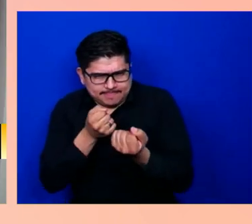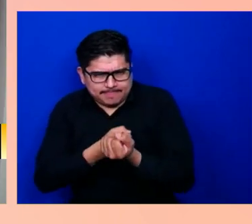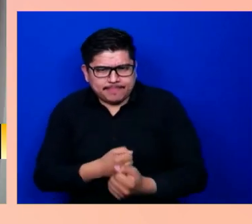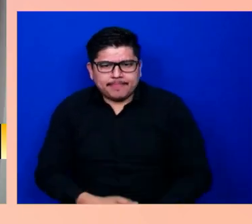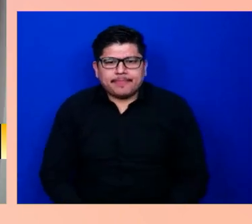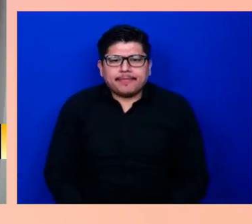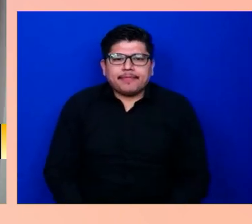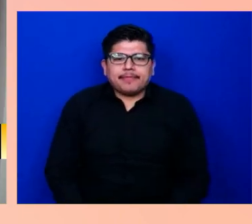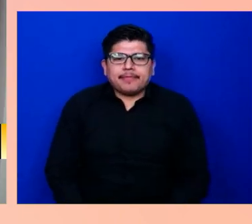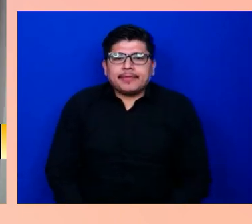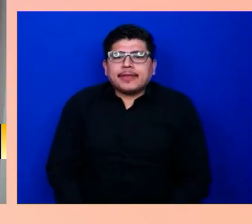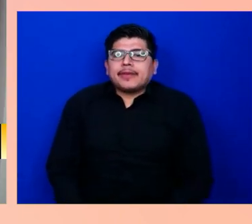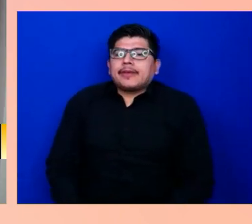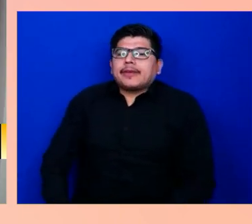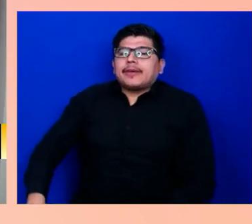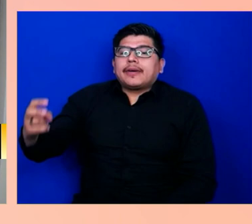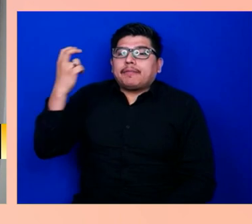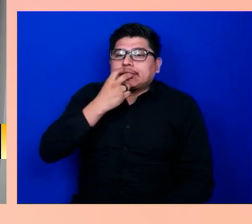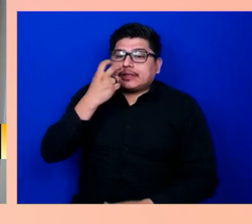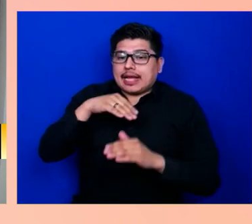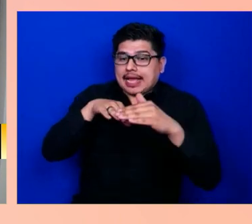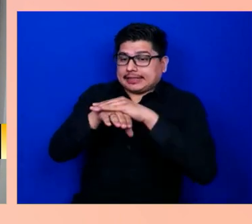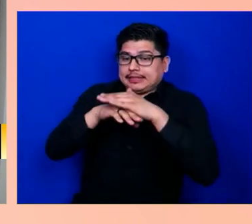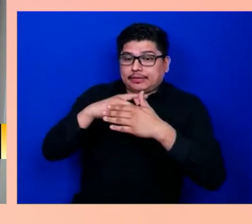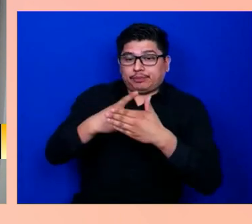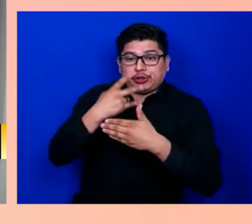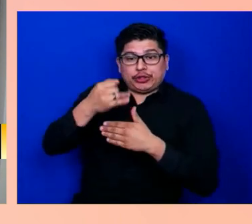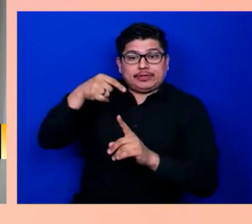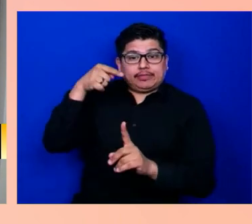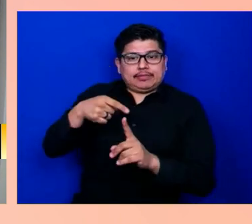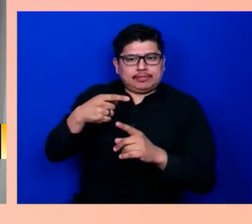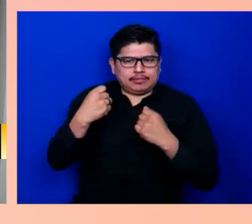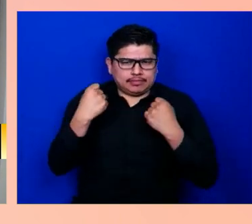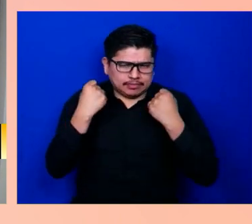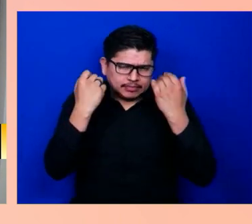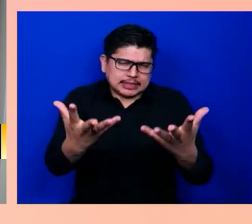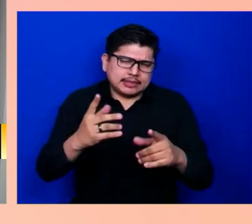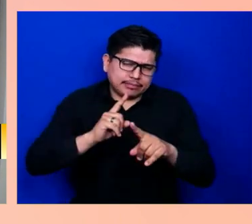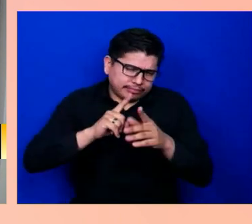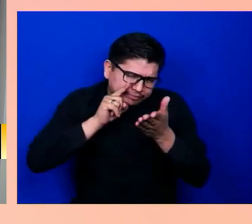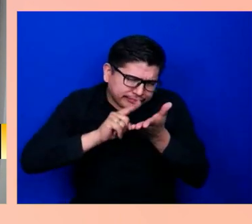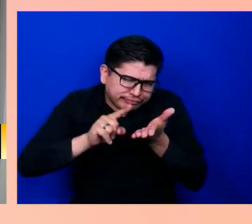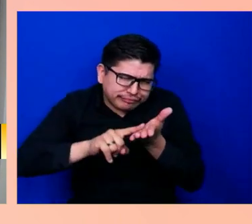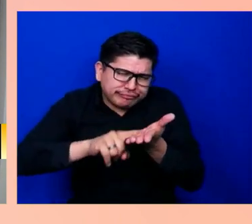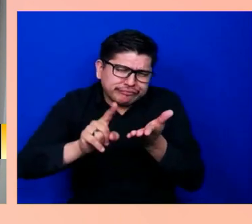a multi-year research initiative. This will take time, but we've started something big